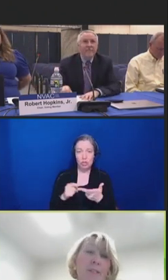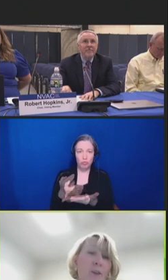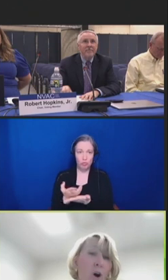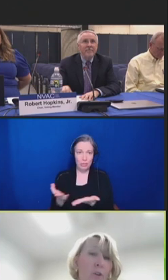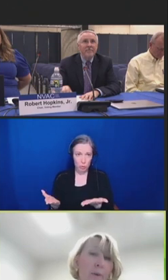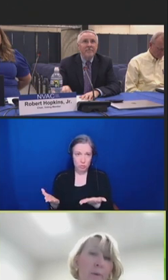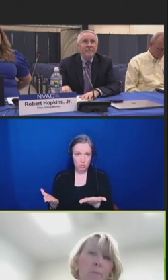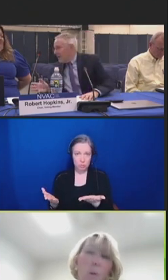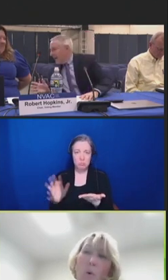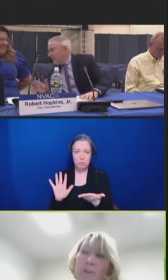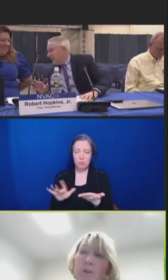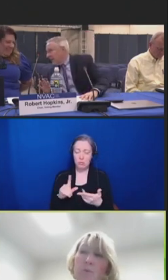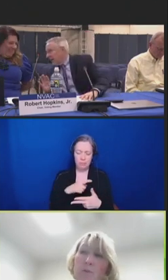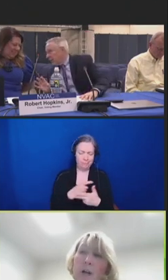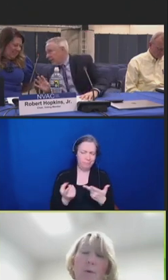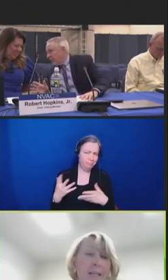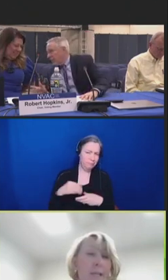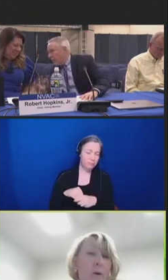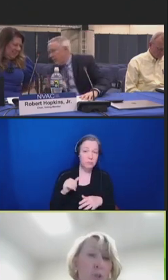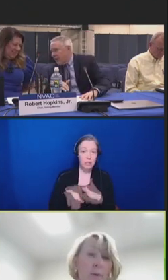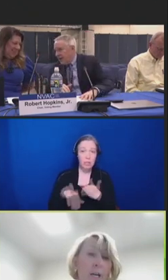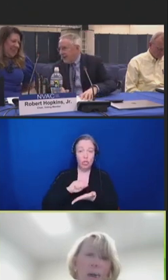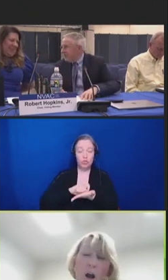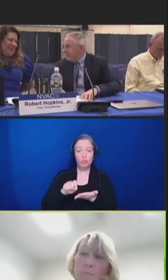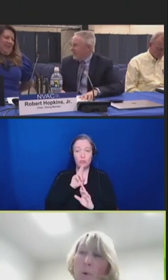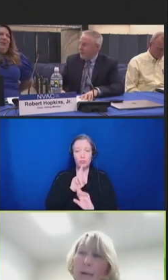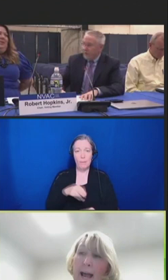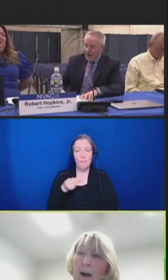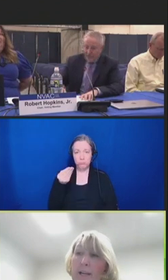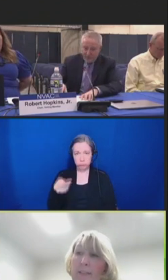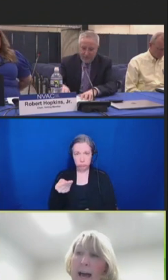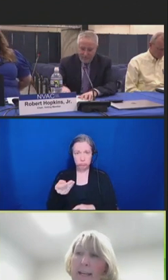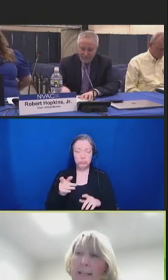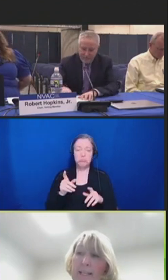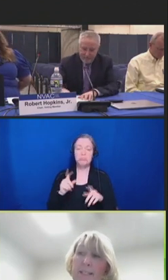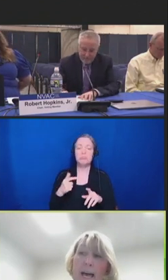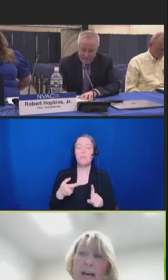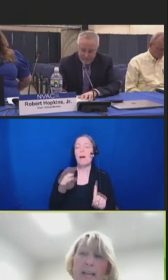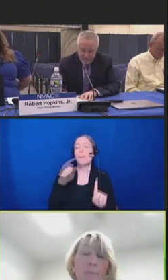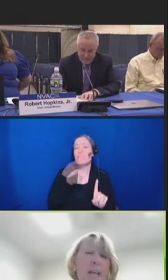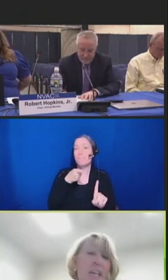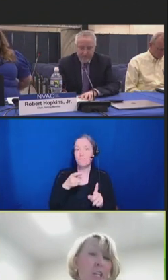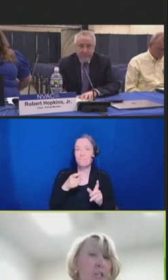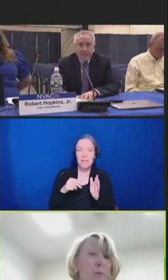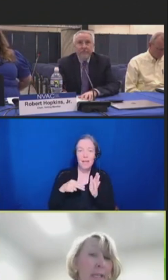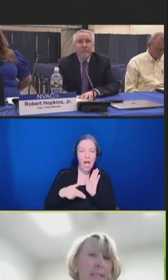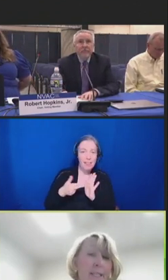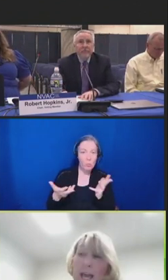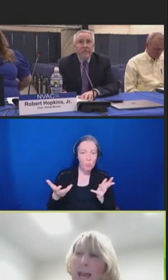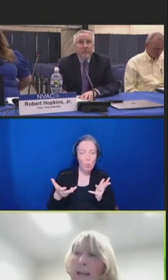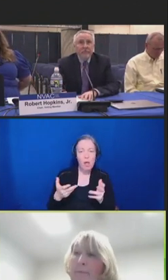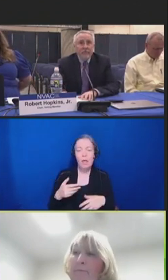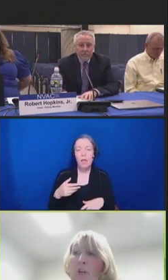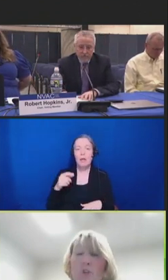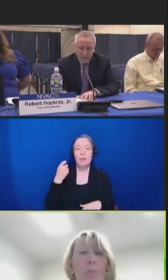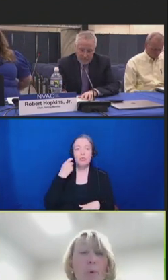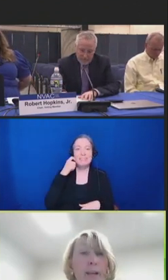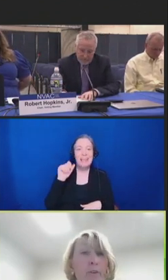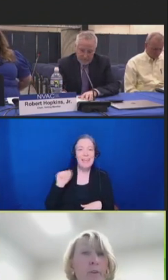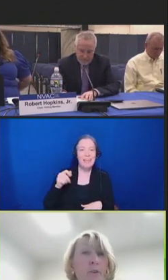This is all in the written report. There's a couple things I do want to point out and that is that APhA just released superheroes